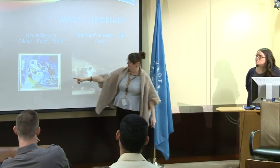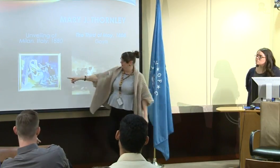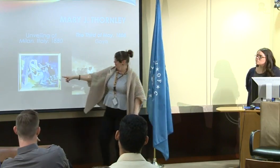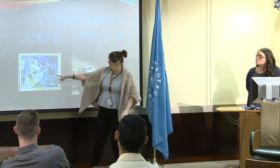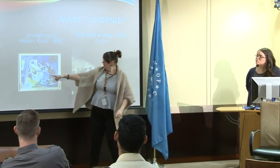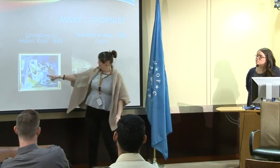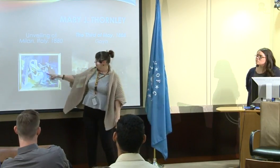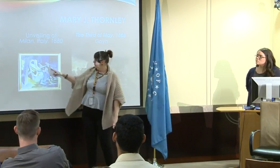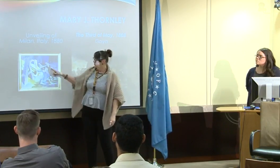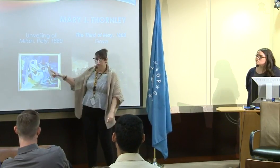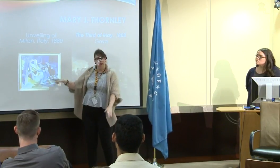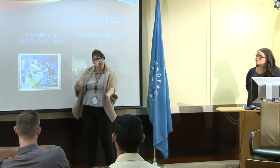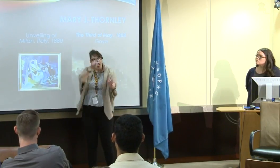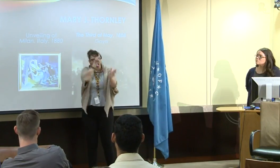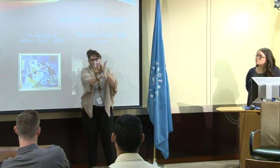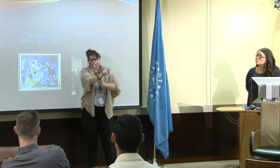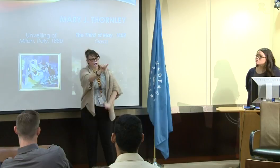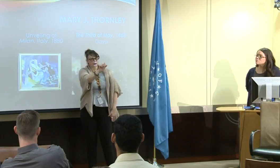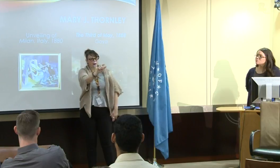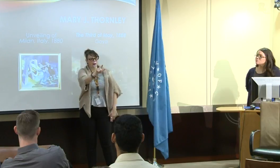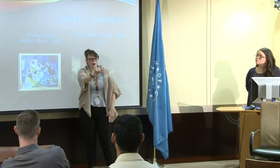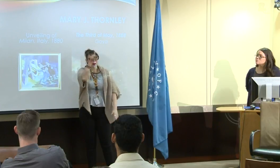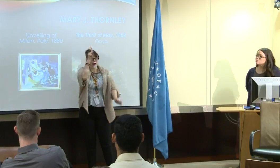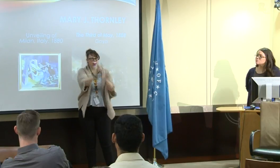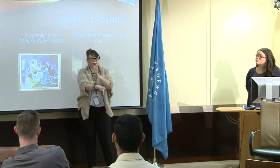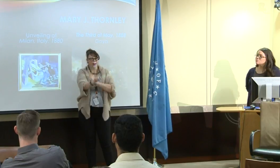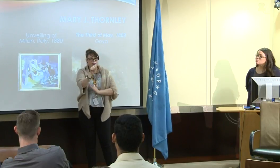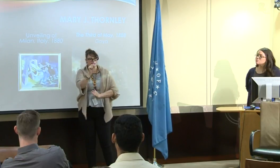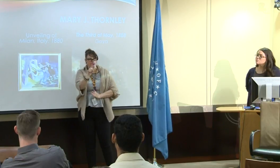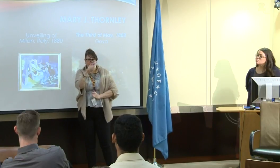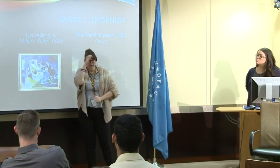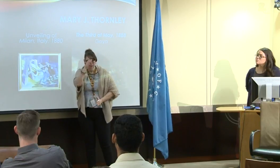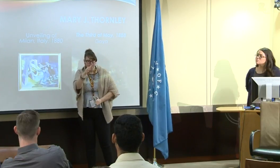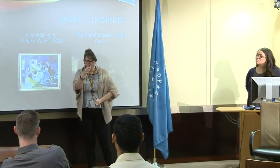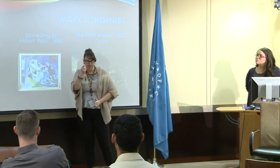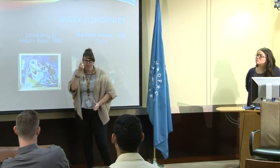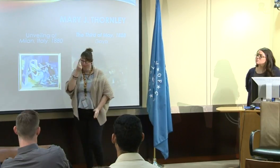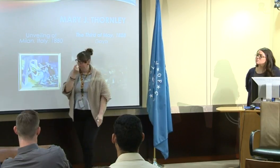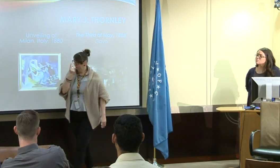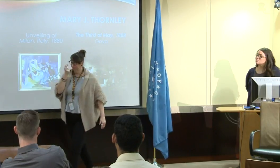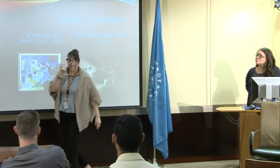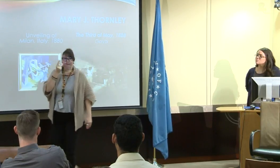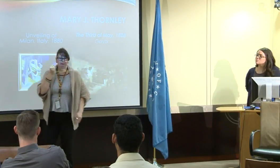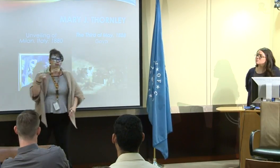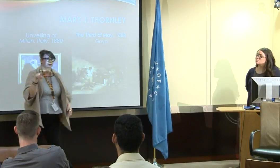And this deaf artist incorporated that, said that this was almost the murder of ASL.